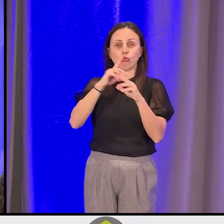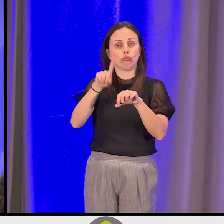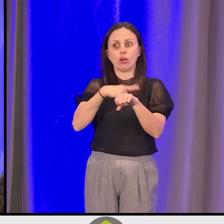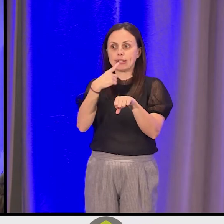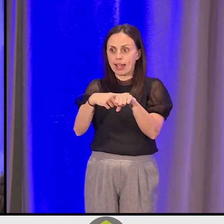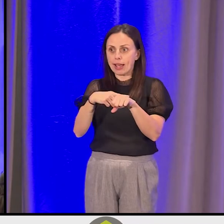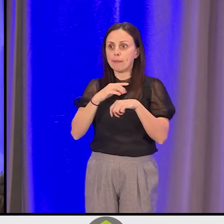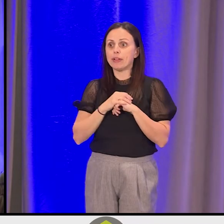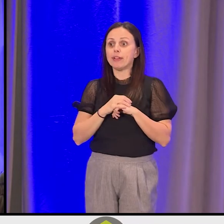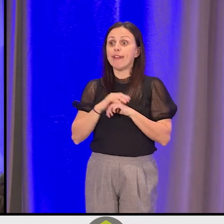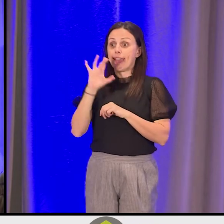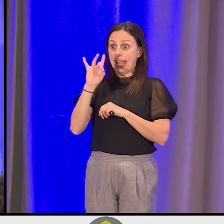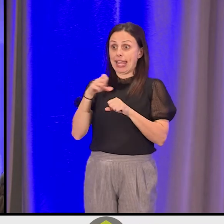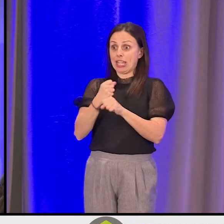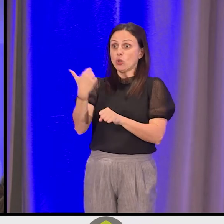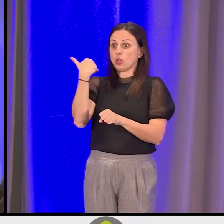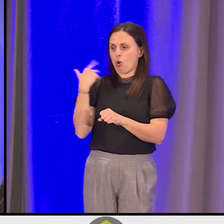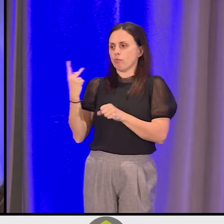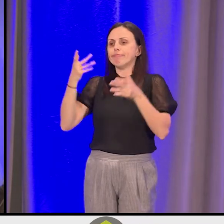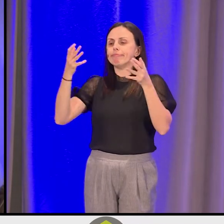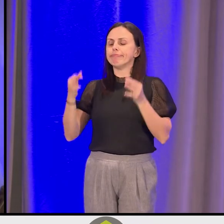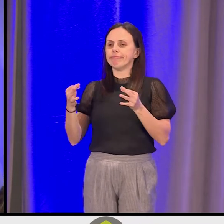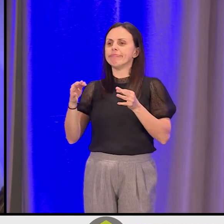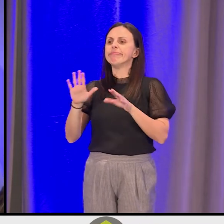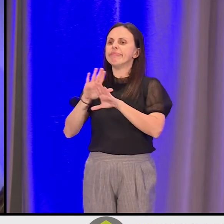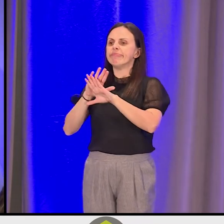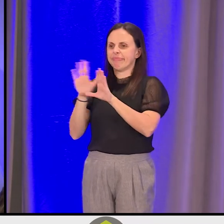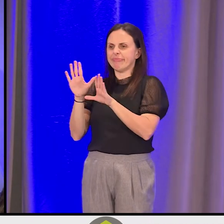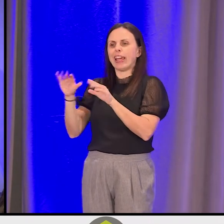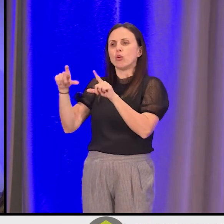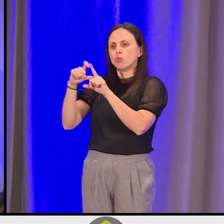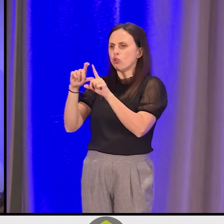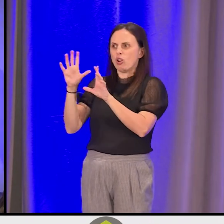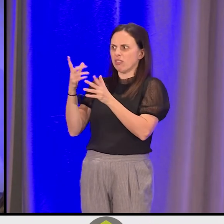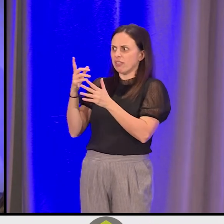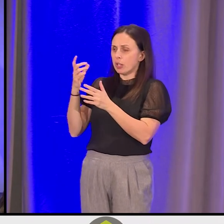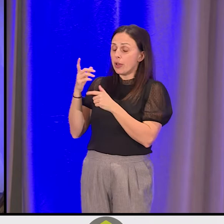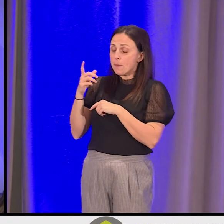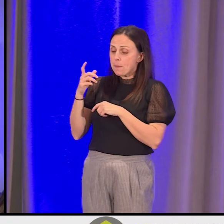And so about eight years ago, we decided to say [suw̓aaqk] every morning when we wake up.